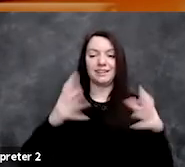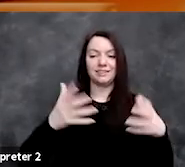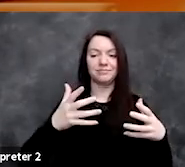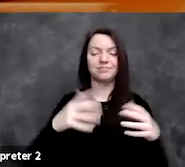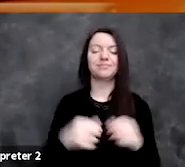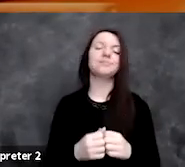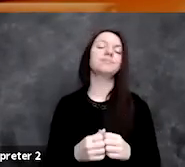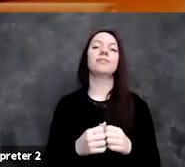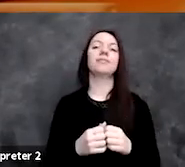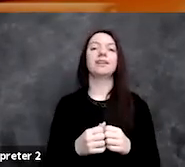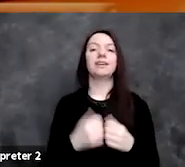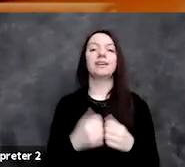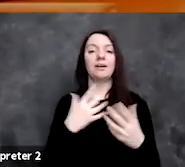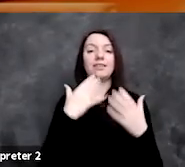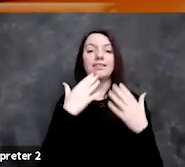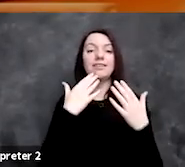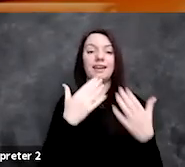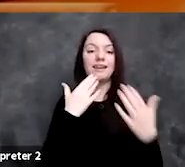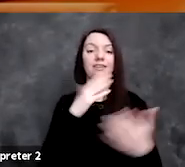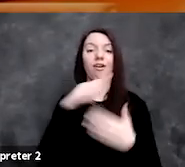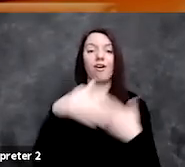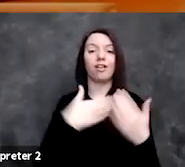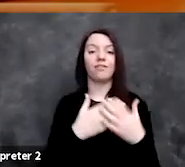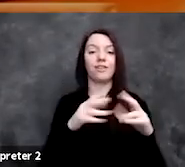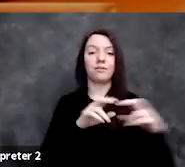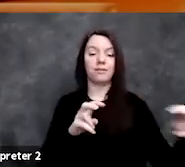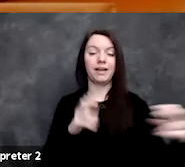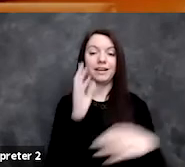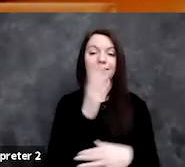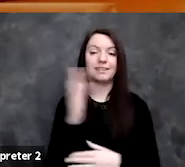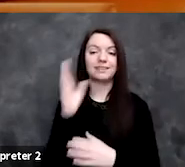I wanted to thank all of our panelists for a truly fascinating